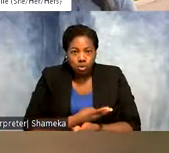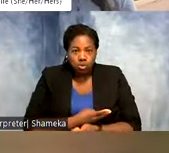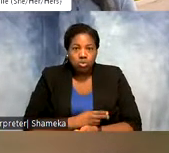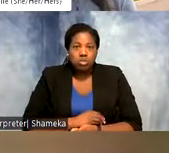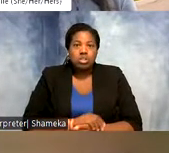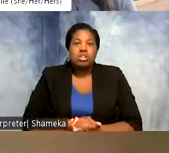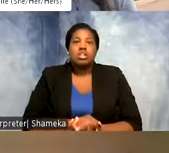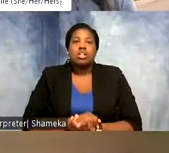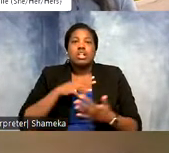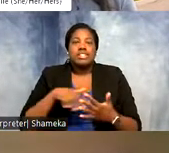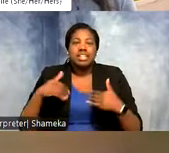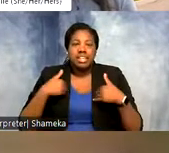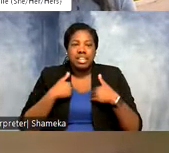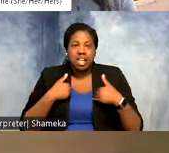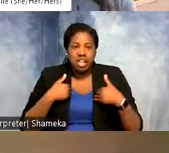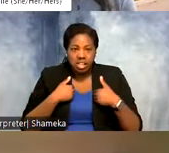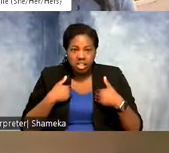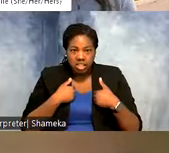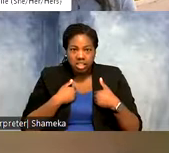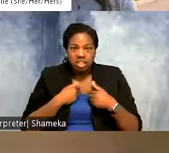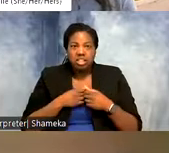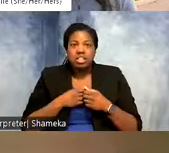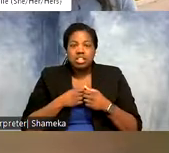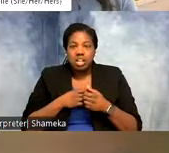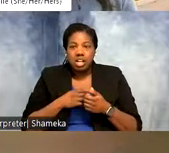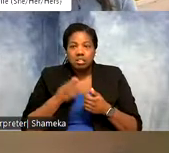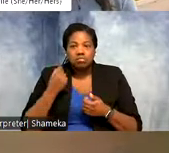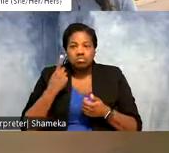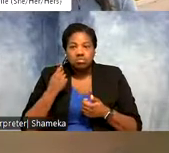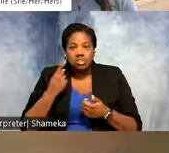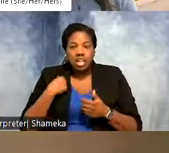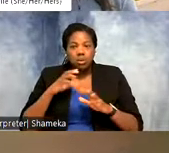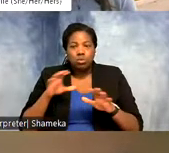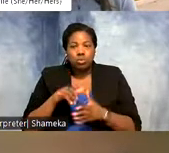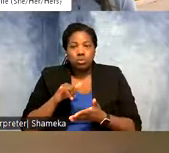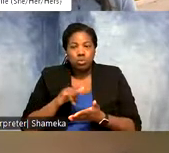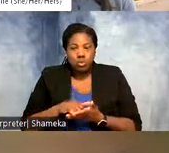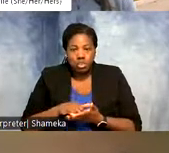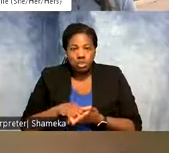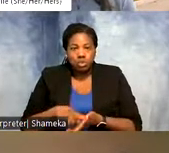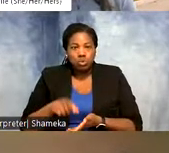studying animals and what they were doing. And I realized as I was doing that, that you need to have